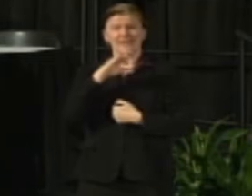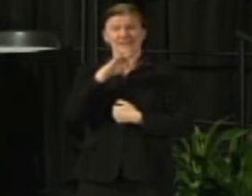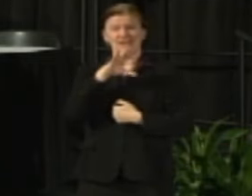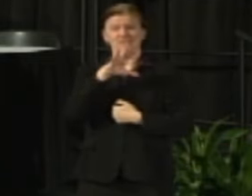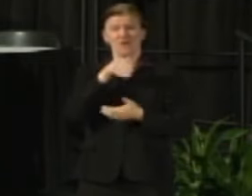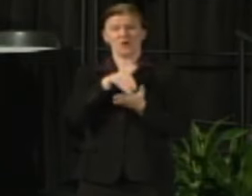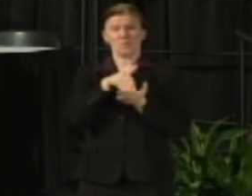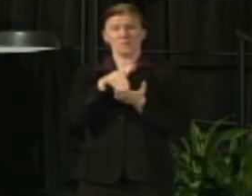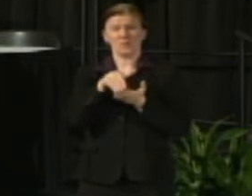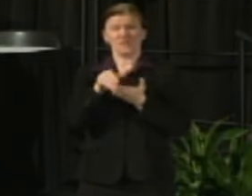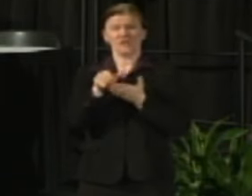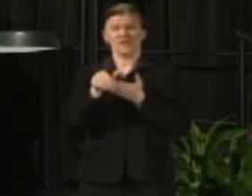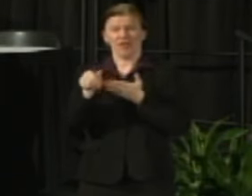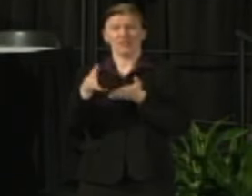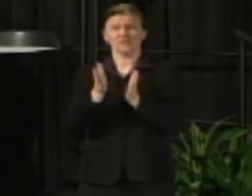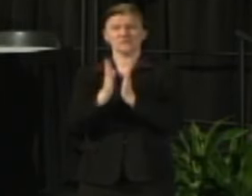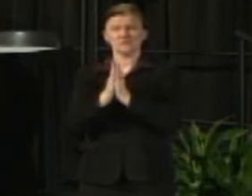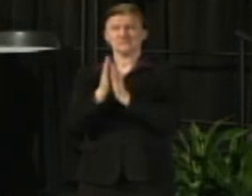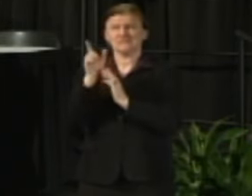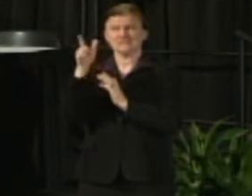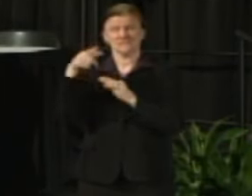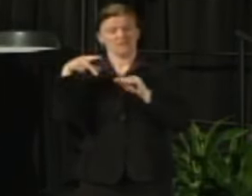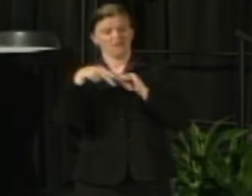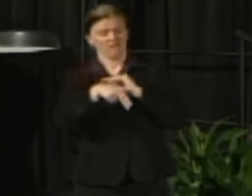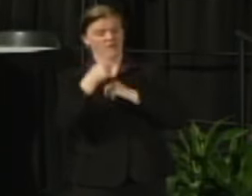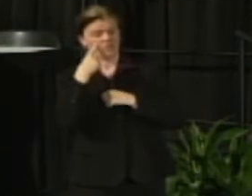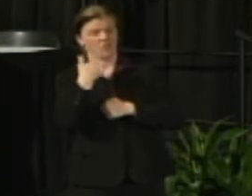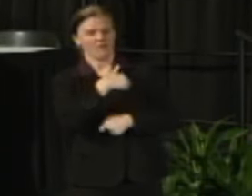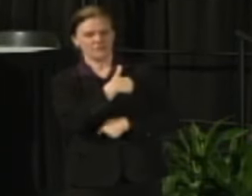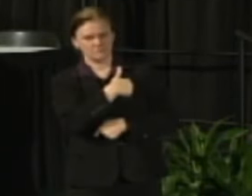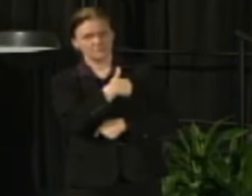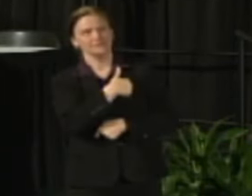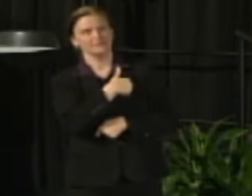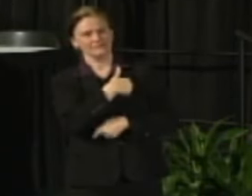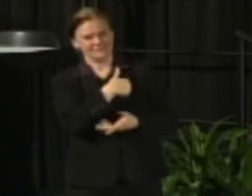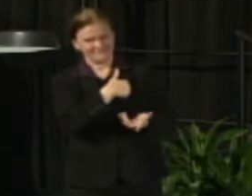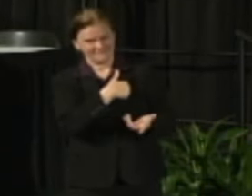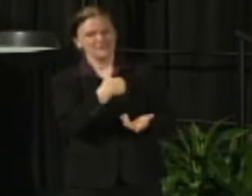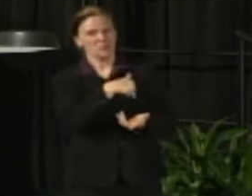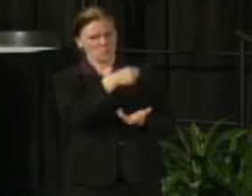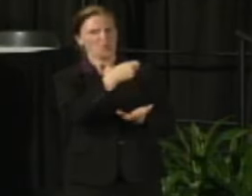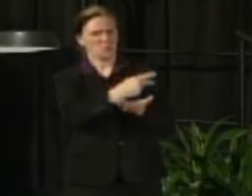request from the state for the UW System and the Regents had approved that just as recently as August.